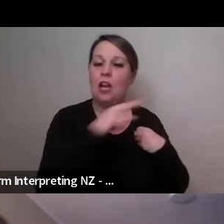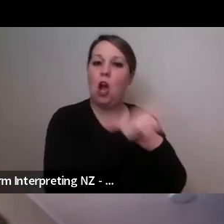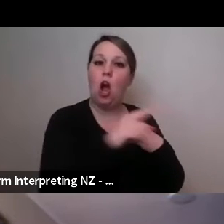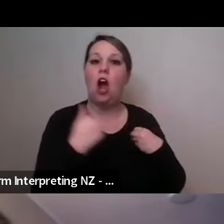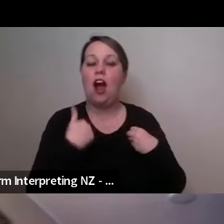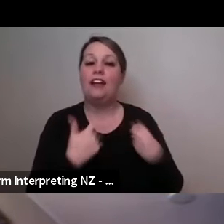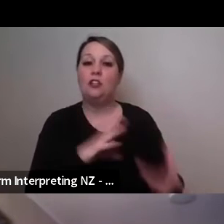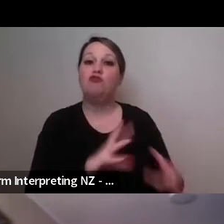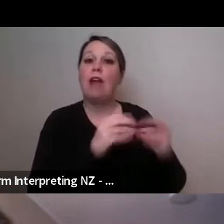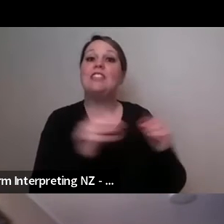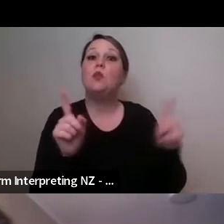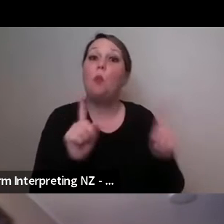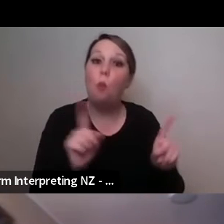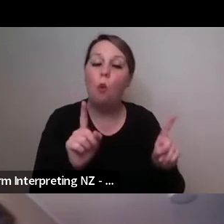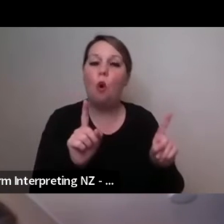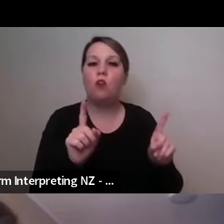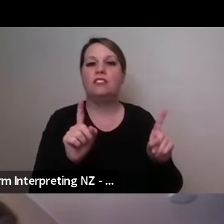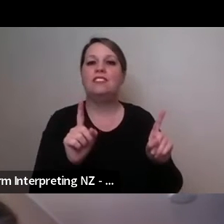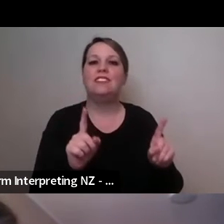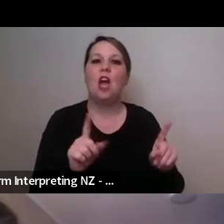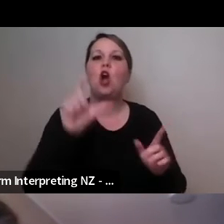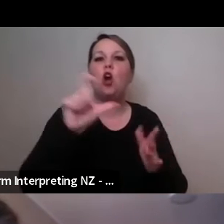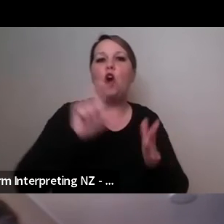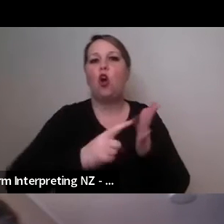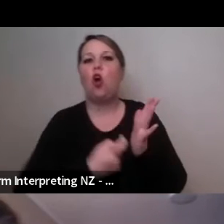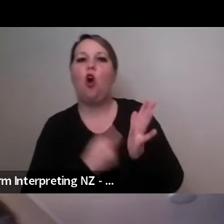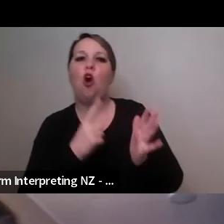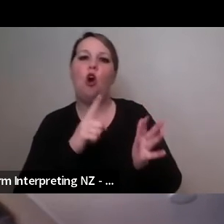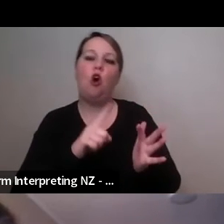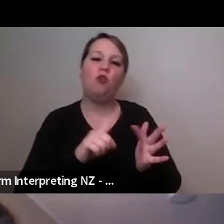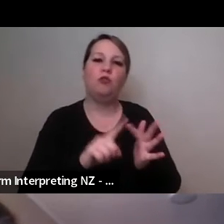choreographers which I'm really grateful is continuing on under the district of Nadia Adame